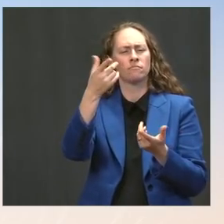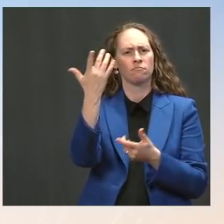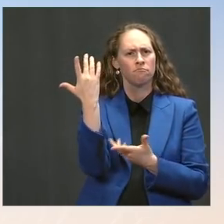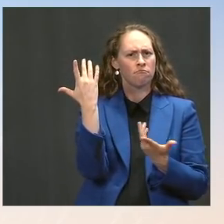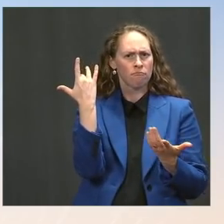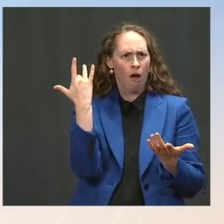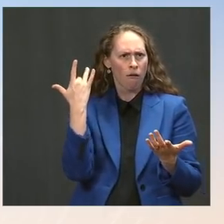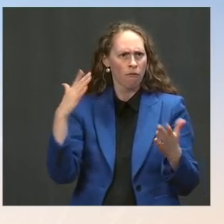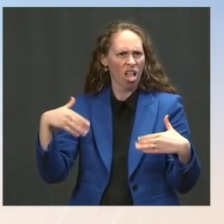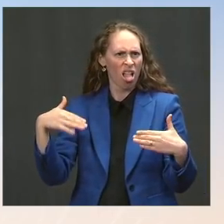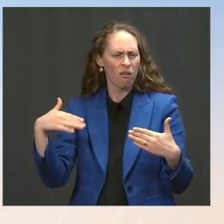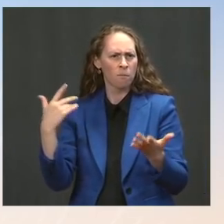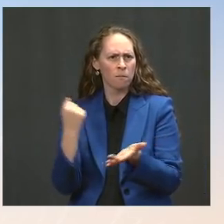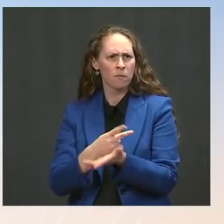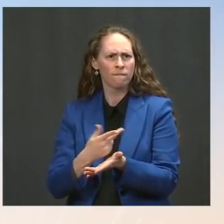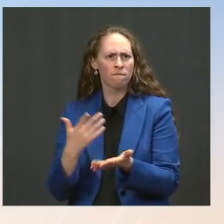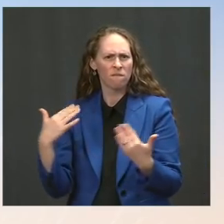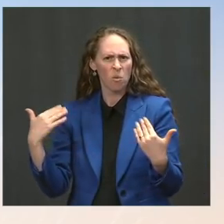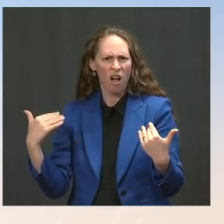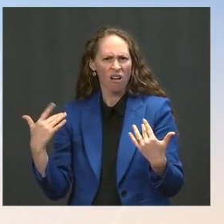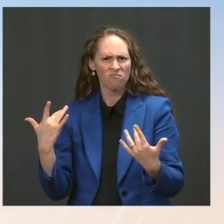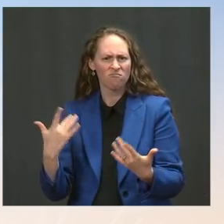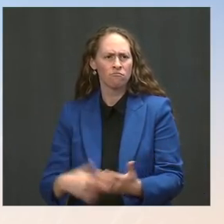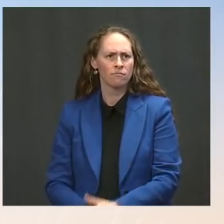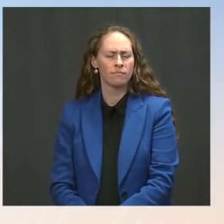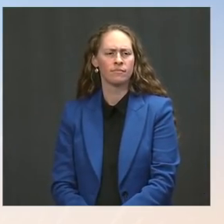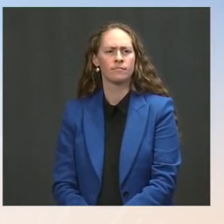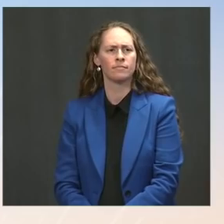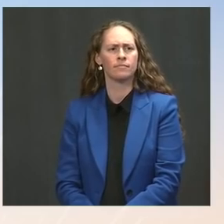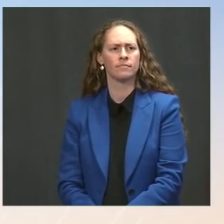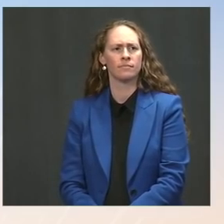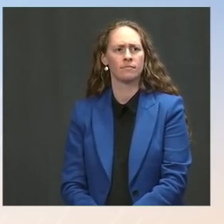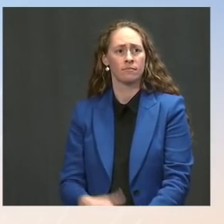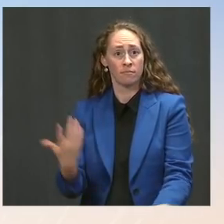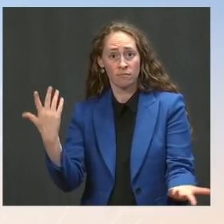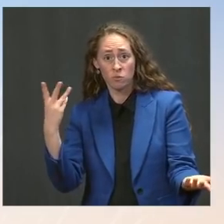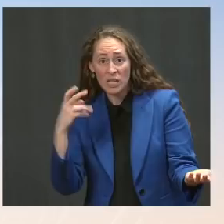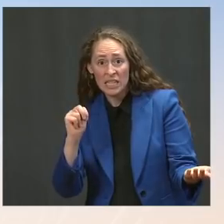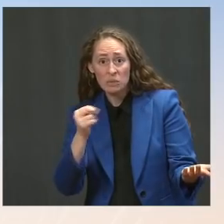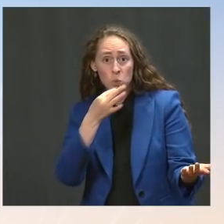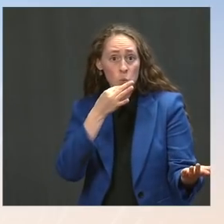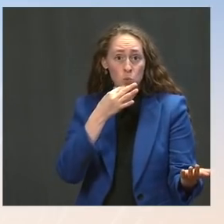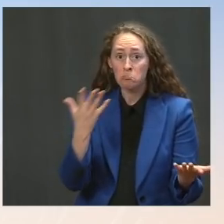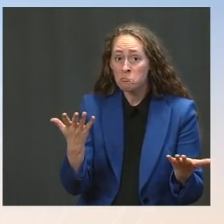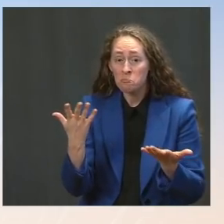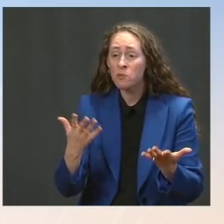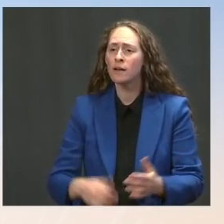And do you have any, kind of, expectation for when we might? Ms. Psaki: Well, the FDA is the gold standard, in our view,